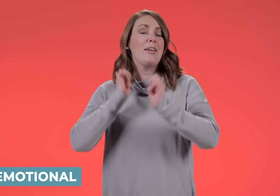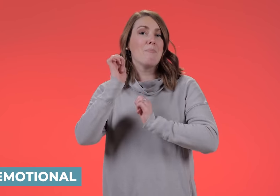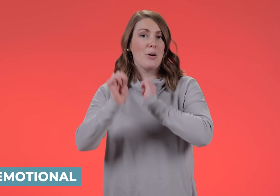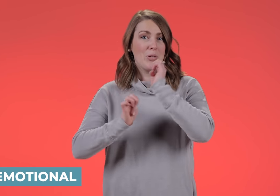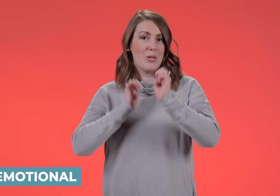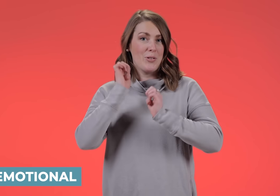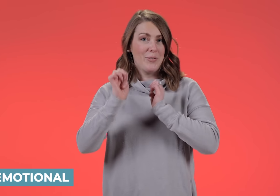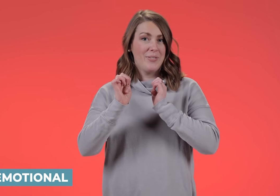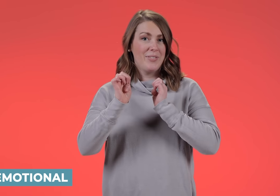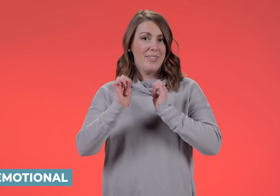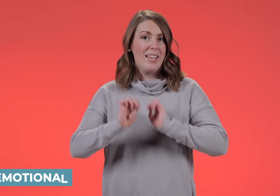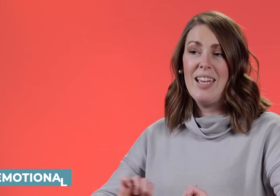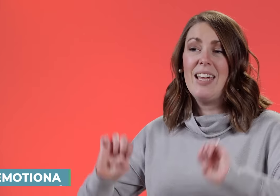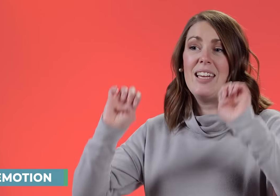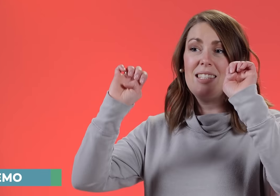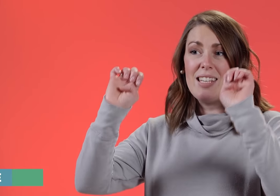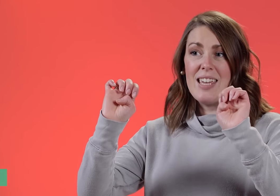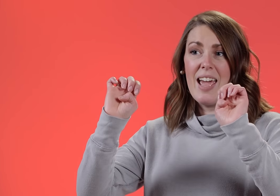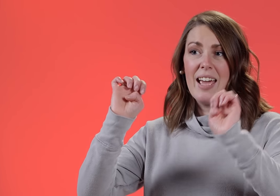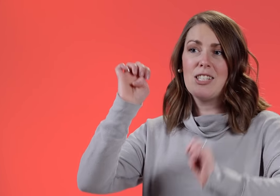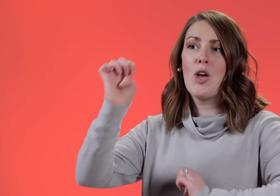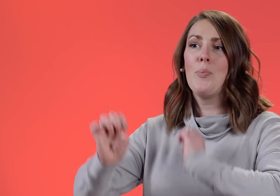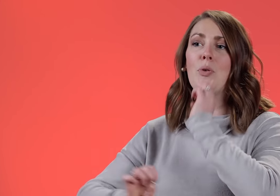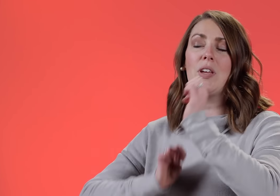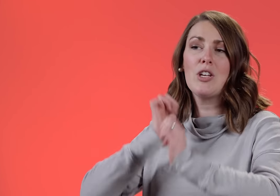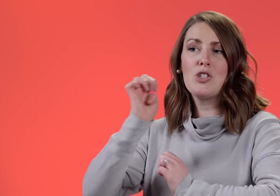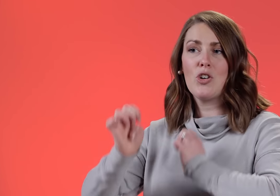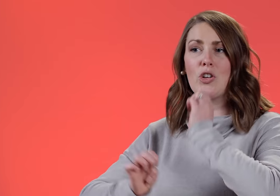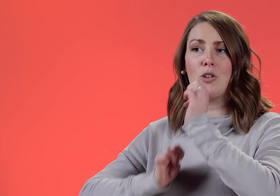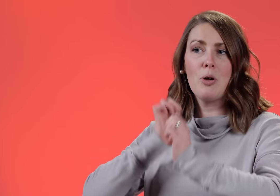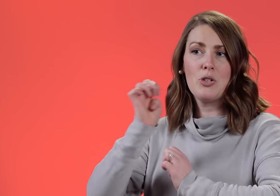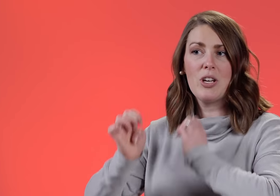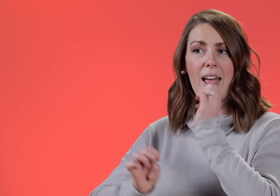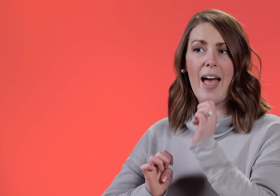EMOTIONAL It's "E"-hands moving in a circular motion